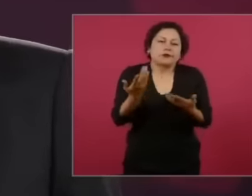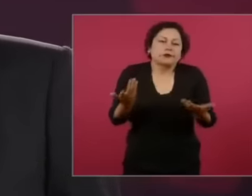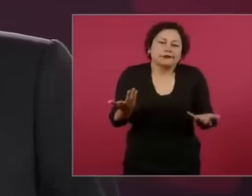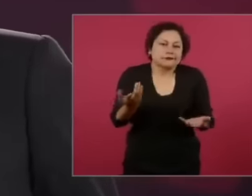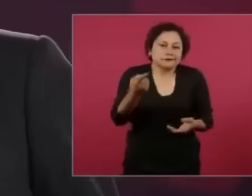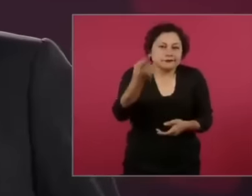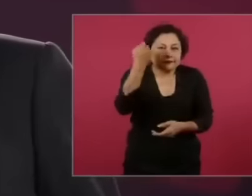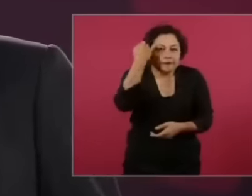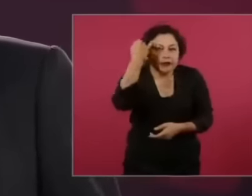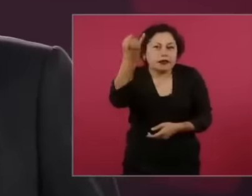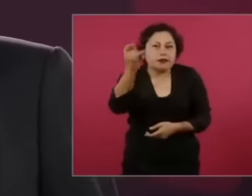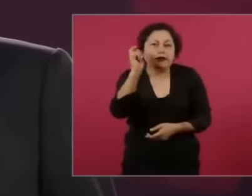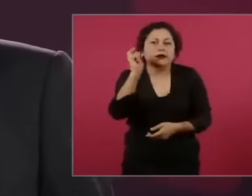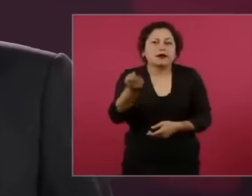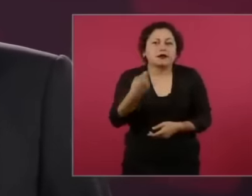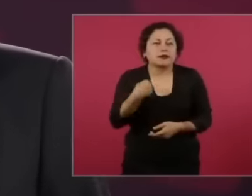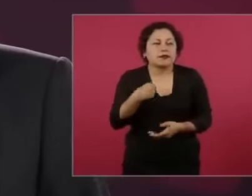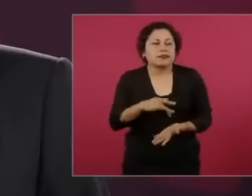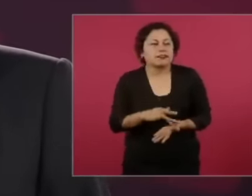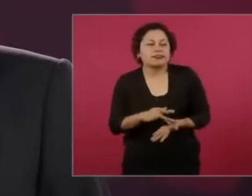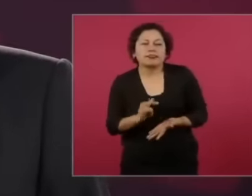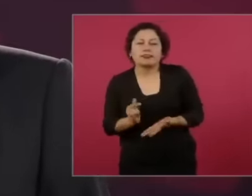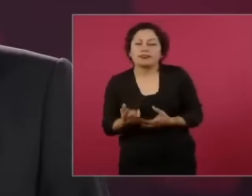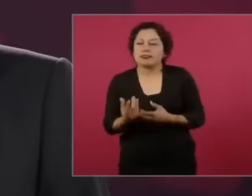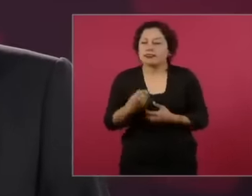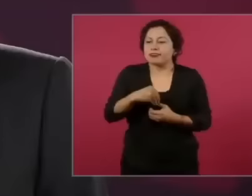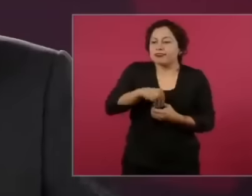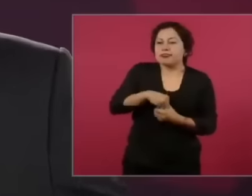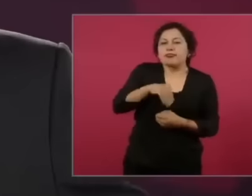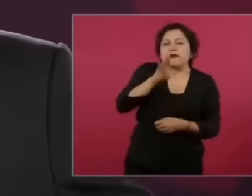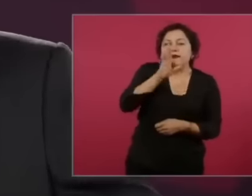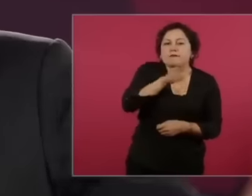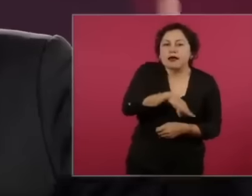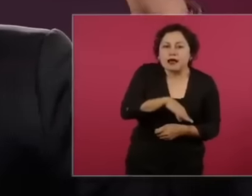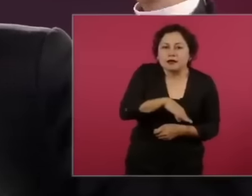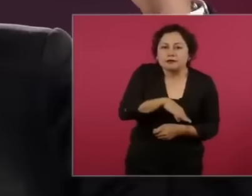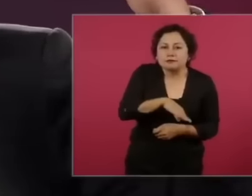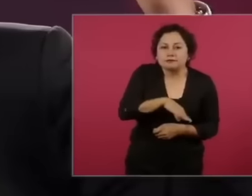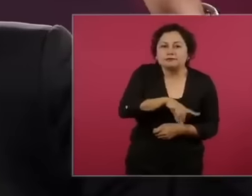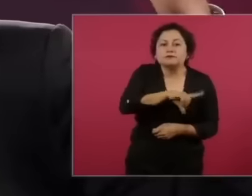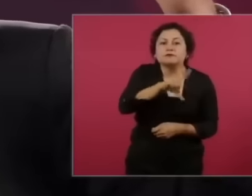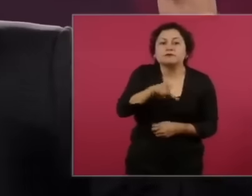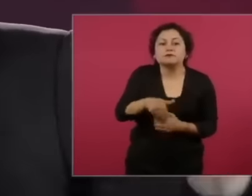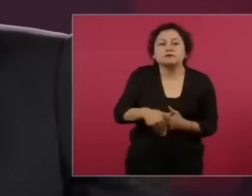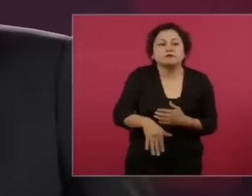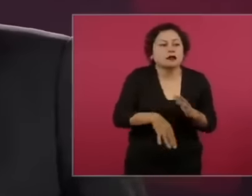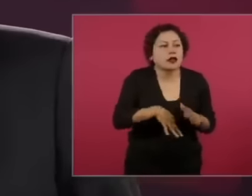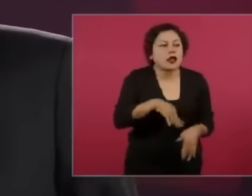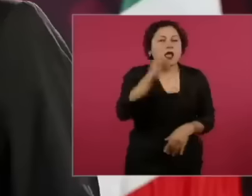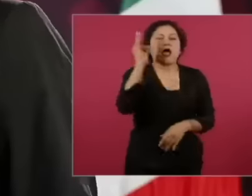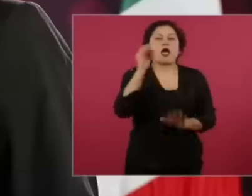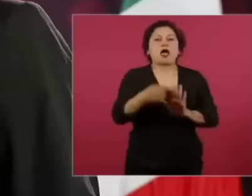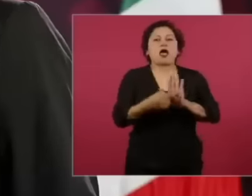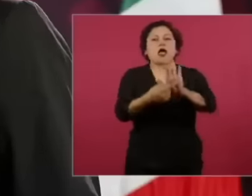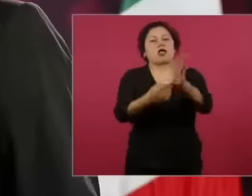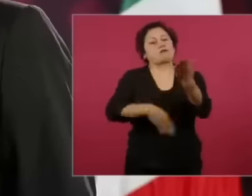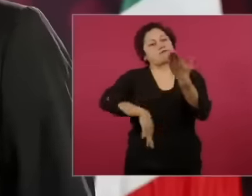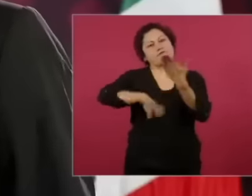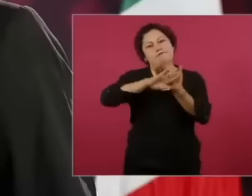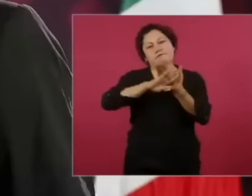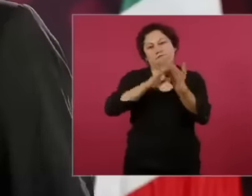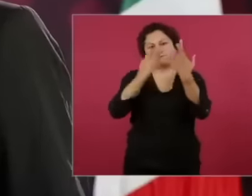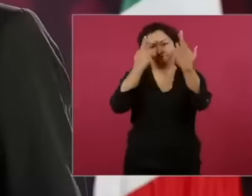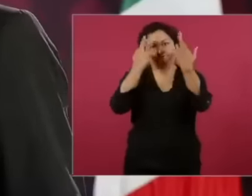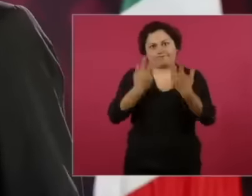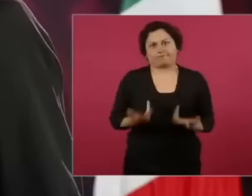destroy me. In my decades-long career as a leader,